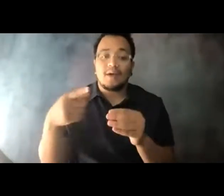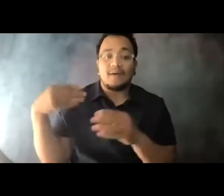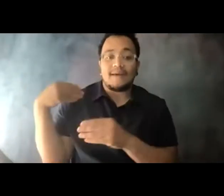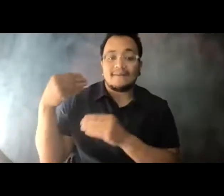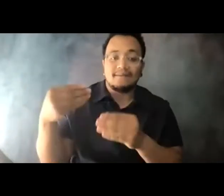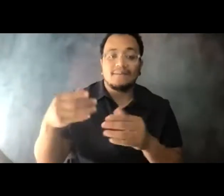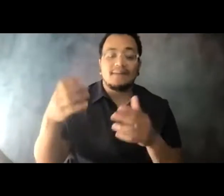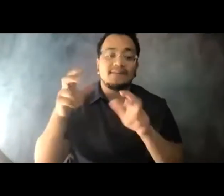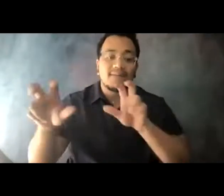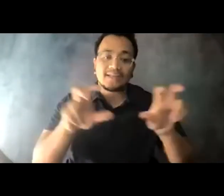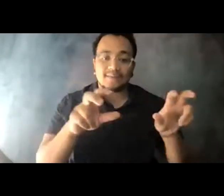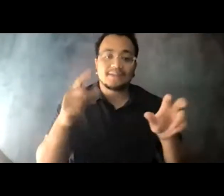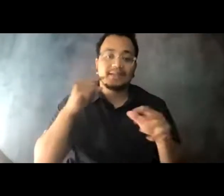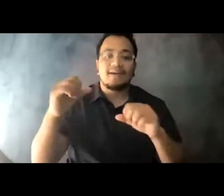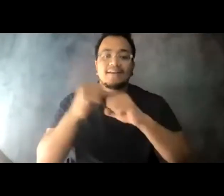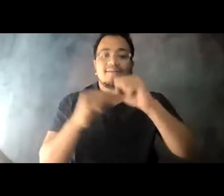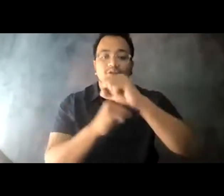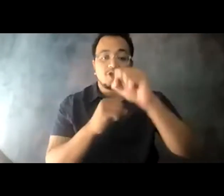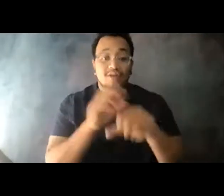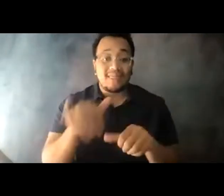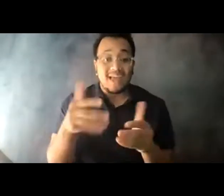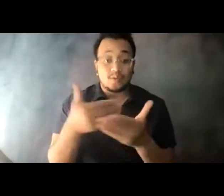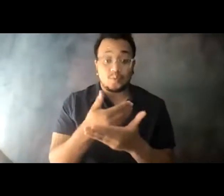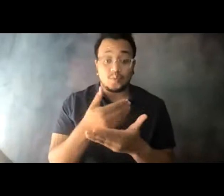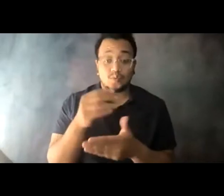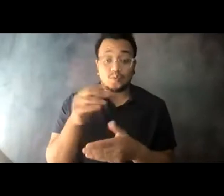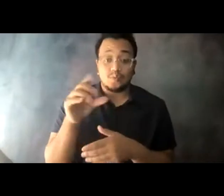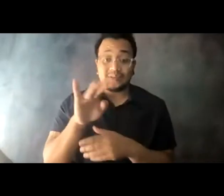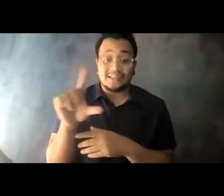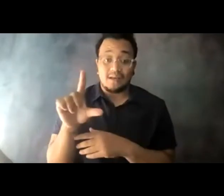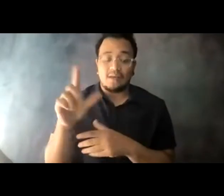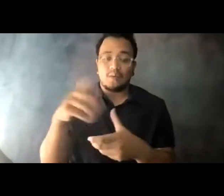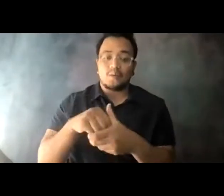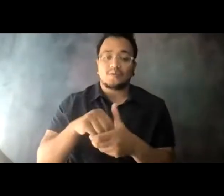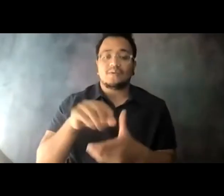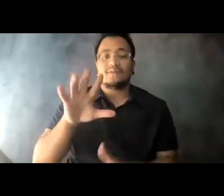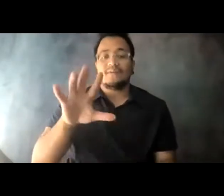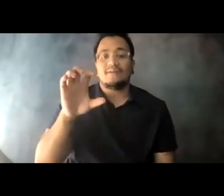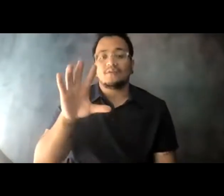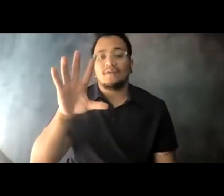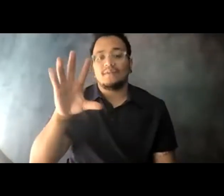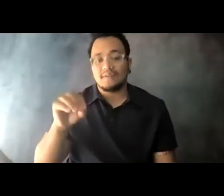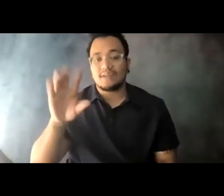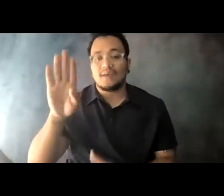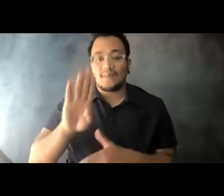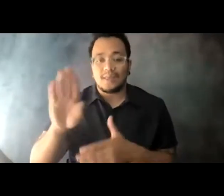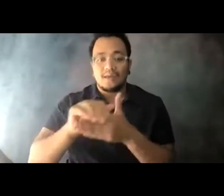14:03:31 The deal includes $550 billion in new federal investment in America's infrastructure, and it includes the largest investment in transit